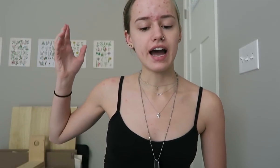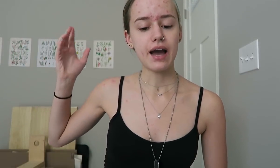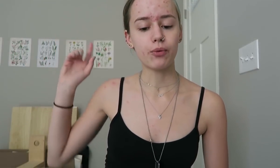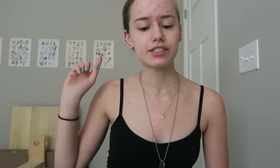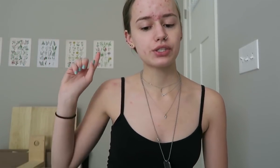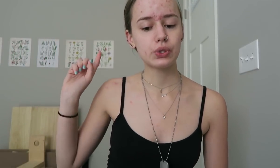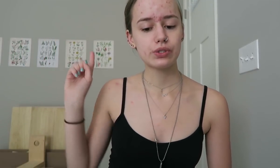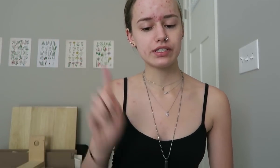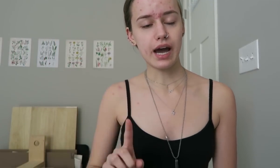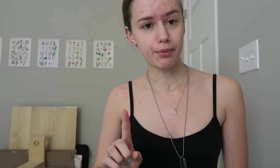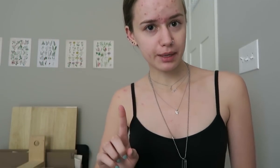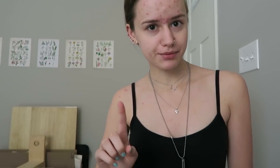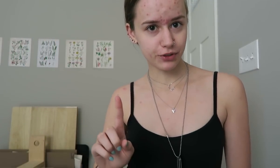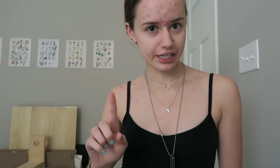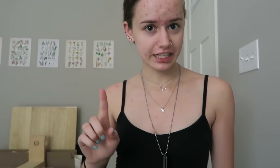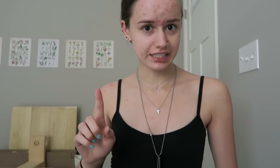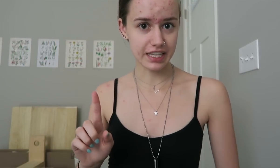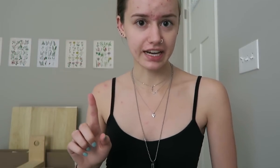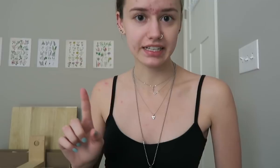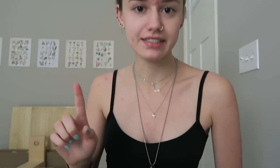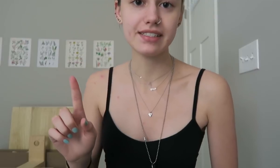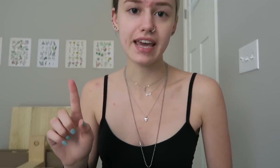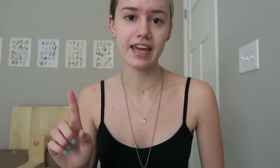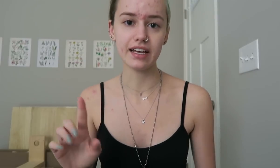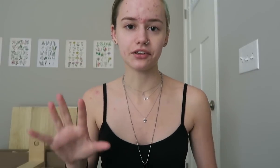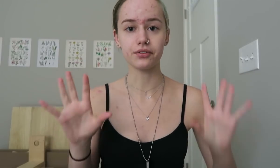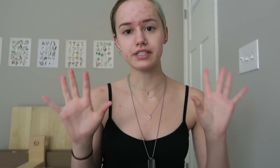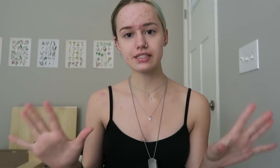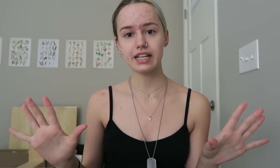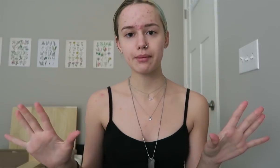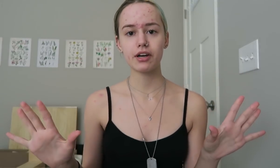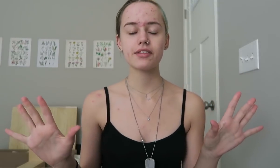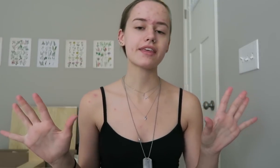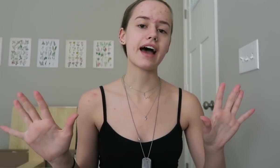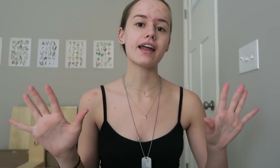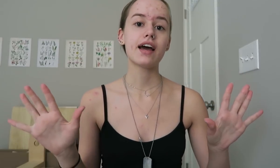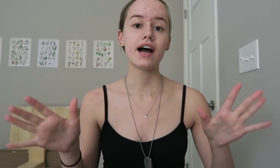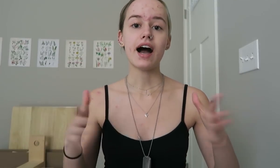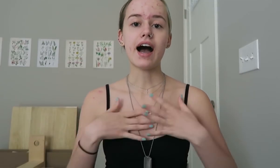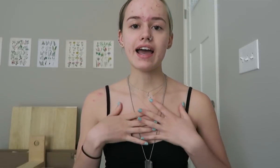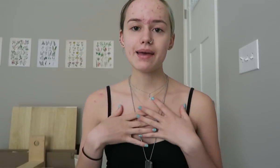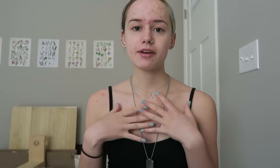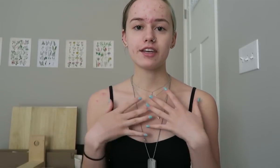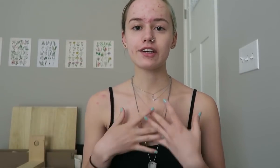I want to stop here before I get into that and say a little disclaimer that I am a hearing student.